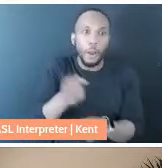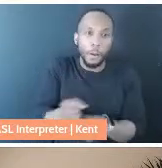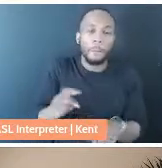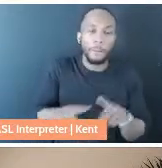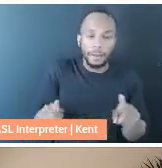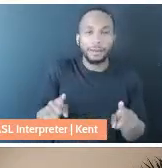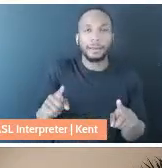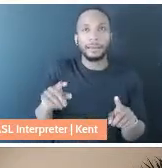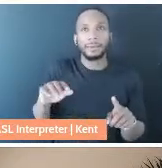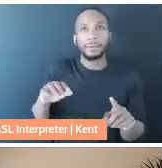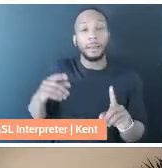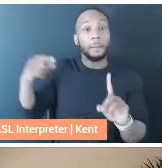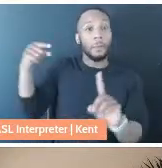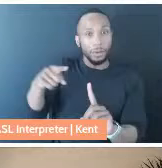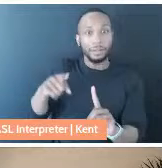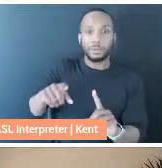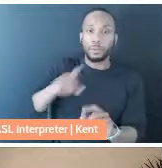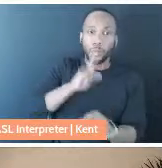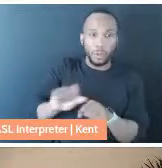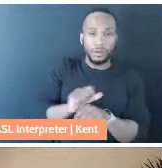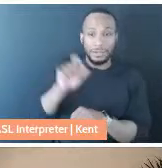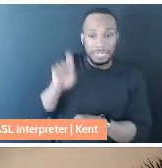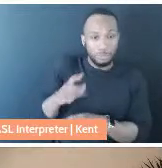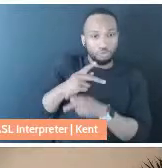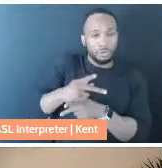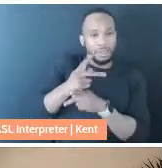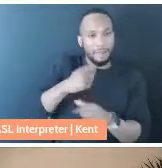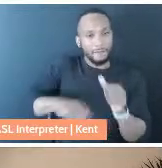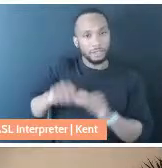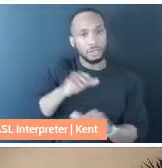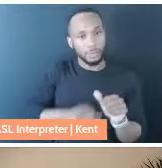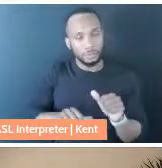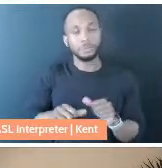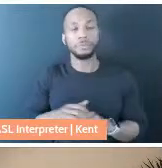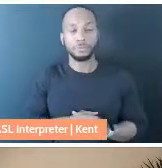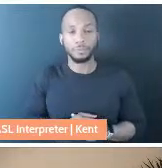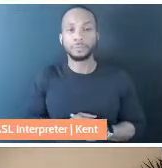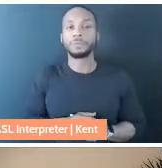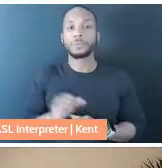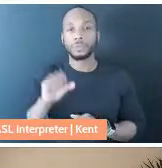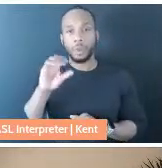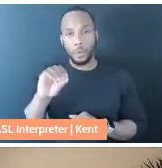to how necessary it was for us to take care of ourselves and each other, which I think is from